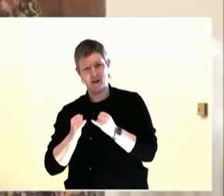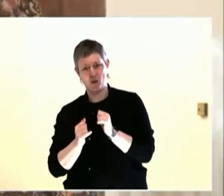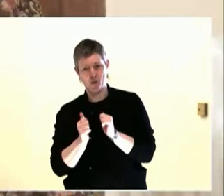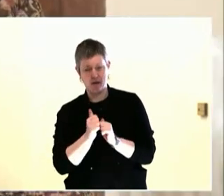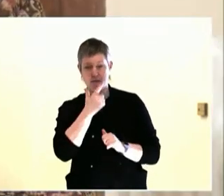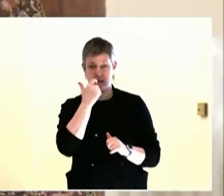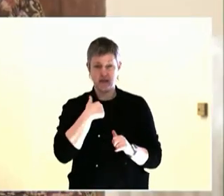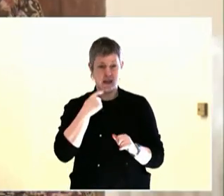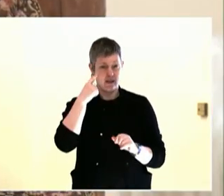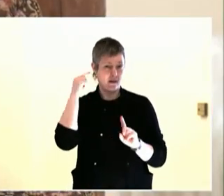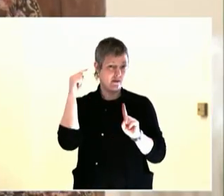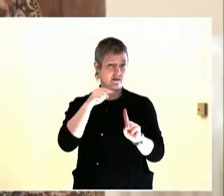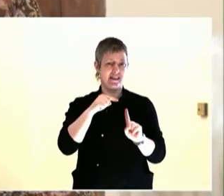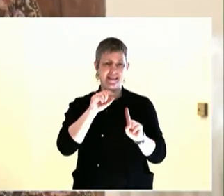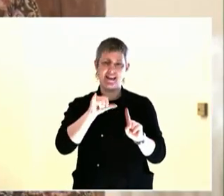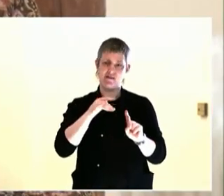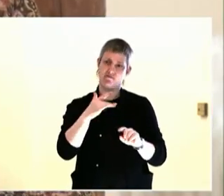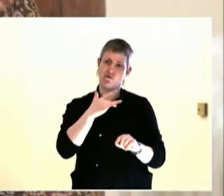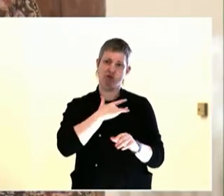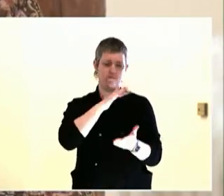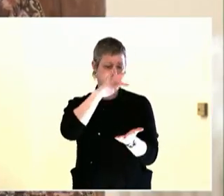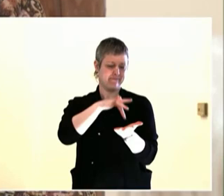passionate about making advocacy accessible.